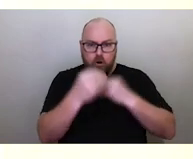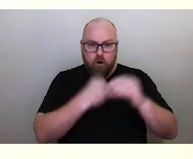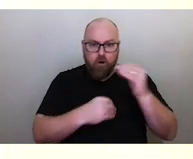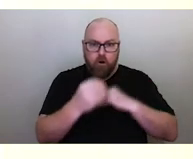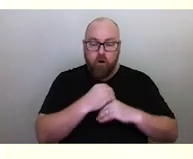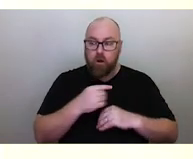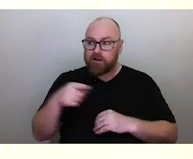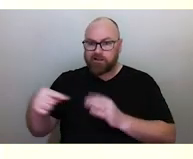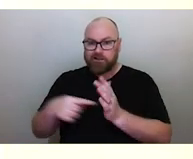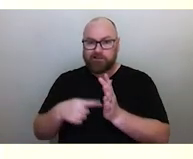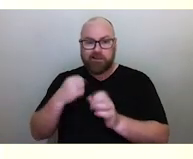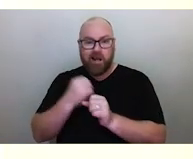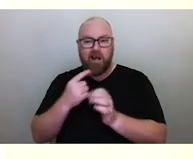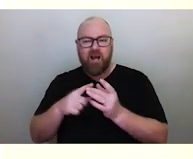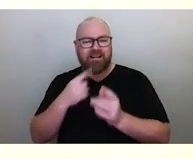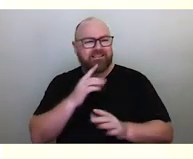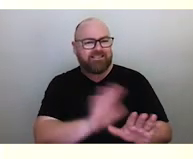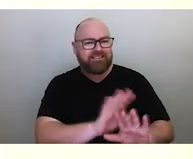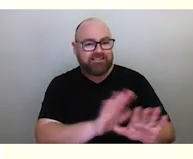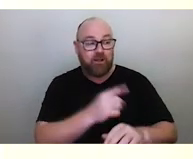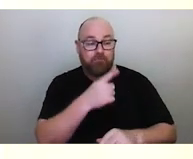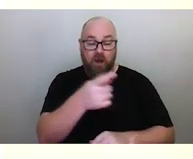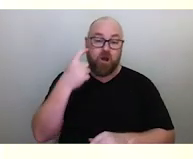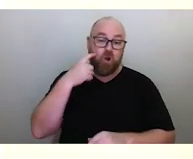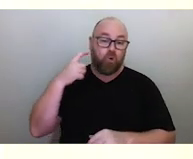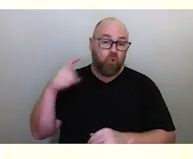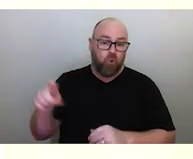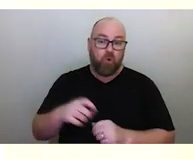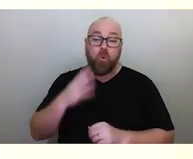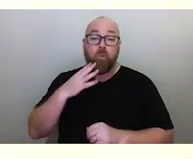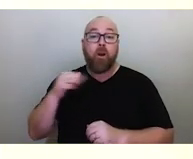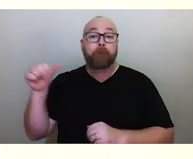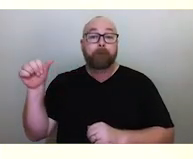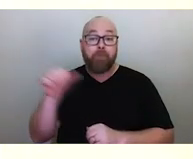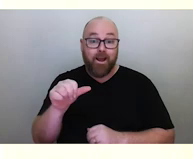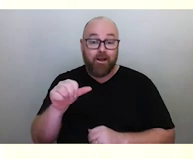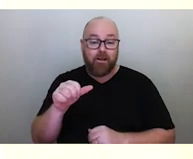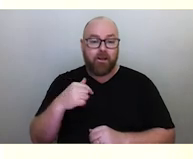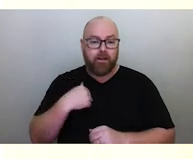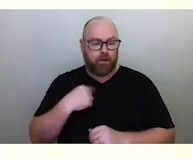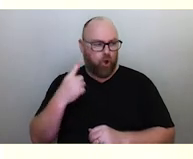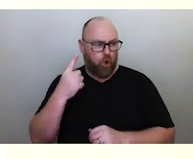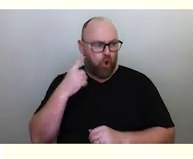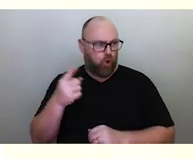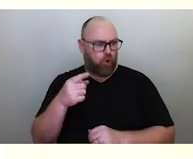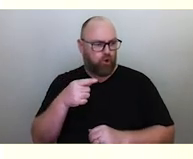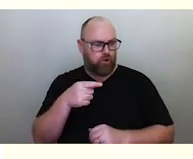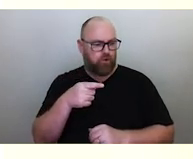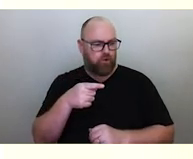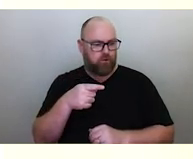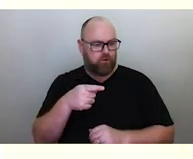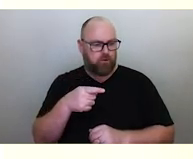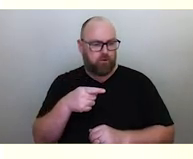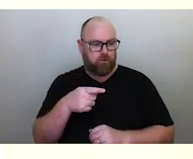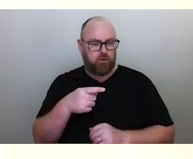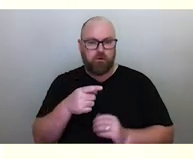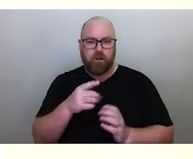but they didn't pay any attention. When Tagai returned, he heard the sound of the empty shells where the water was being stored,